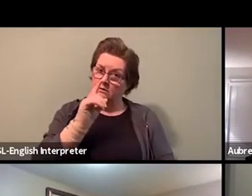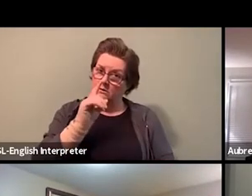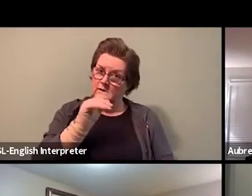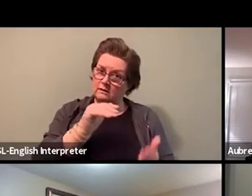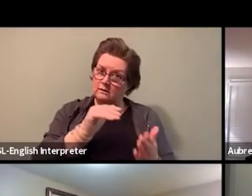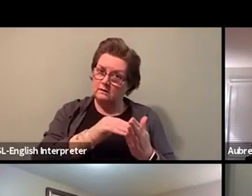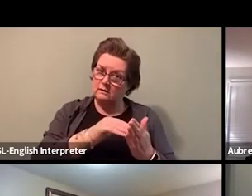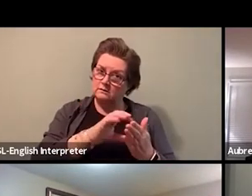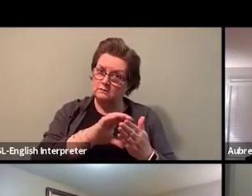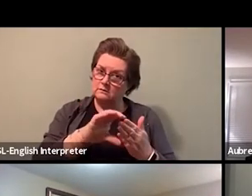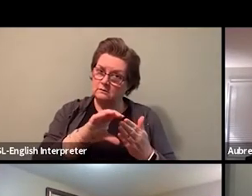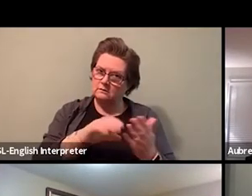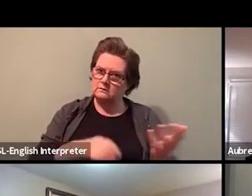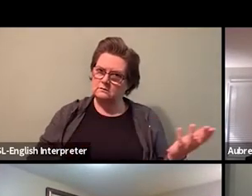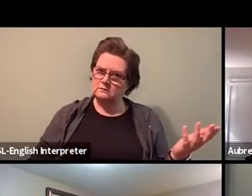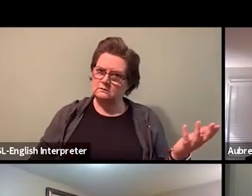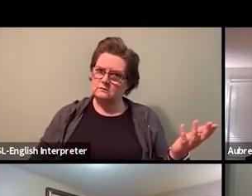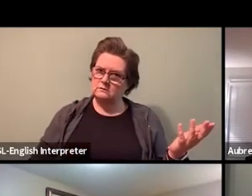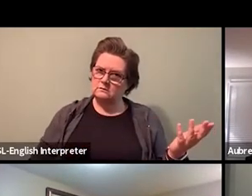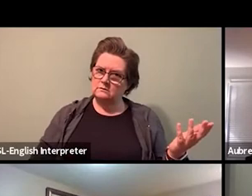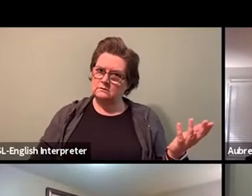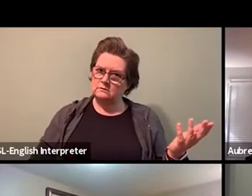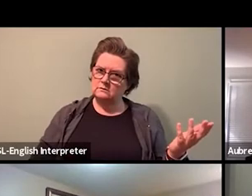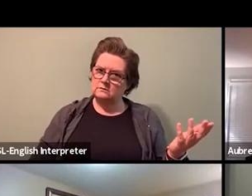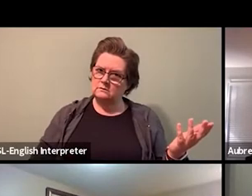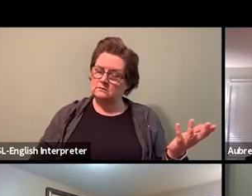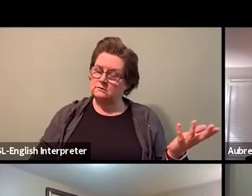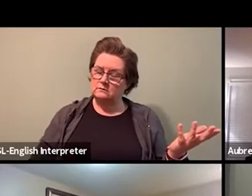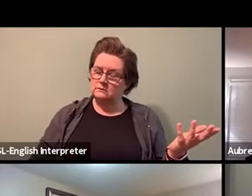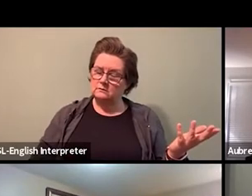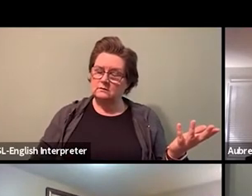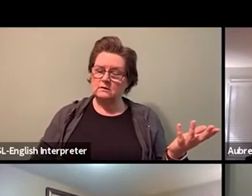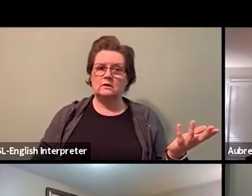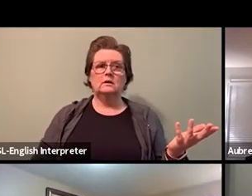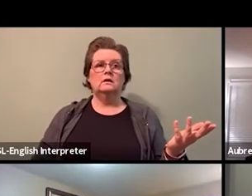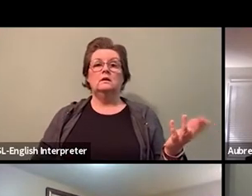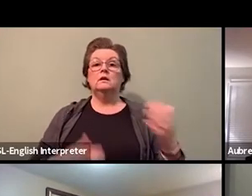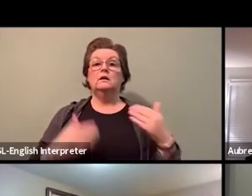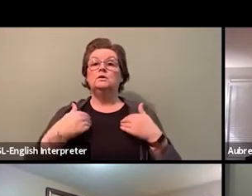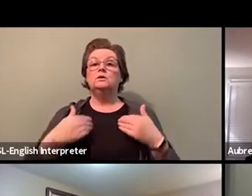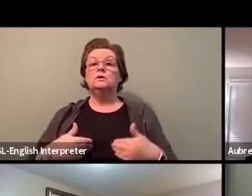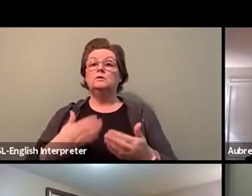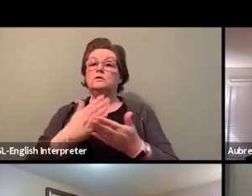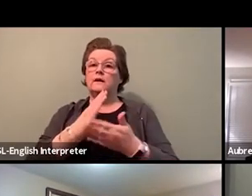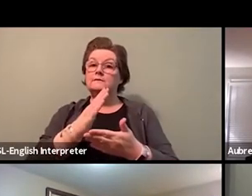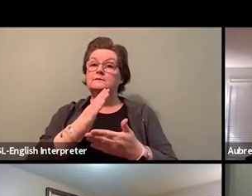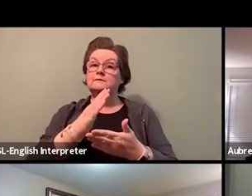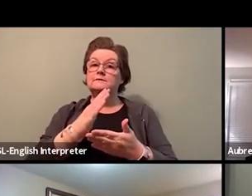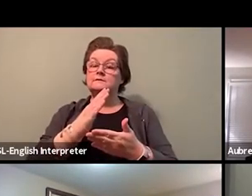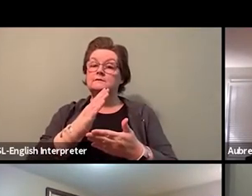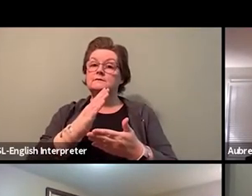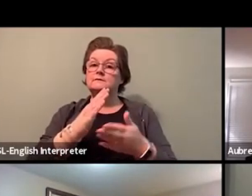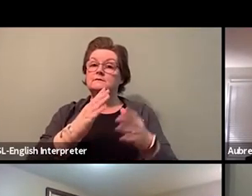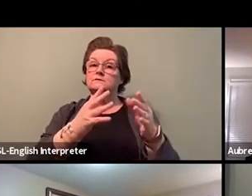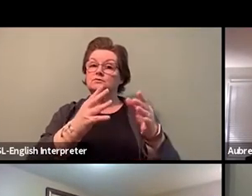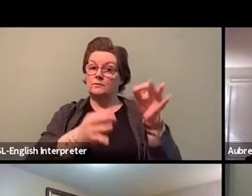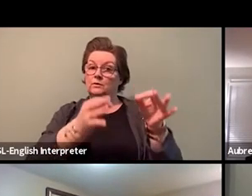What we also know about the Human Rights Tribunal even. And this may be stepping a little bit out of, you know,